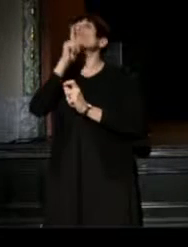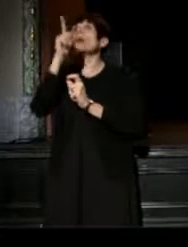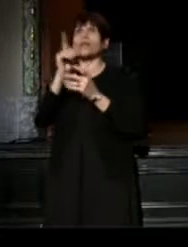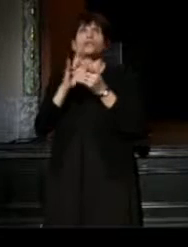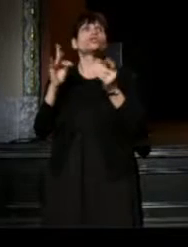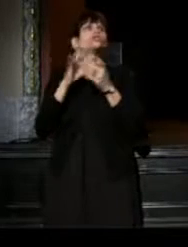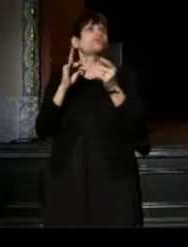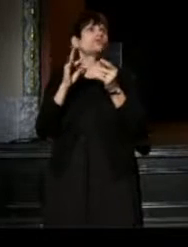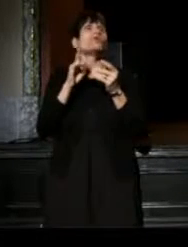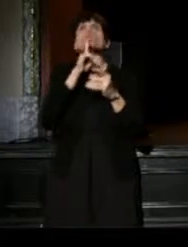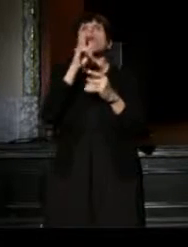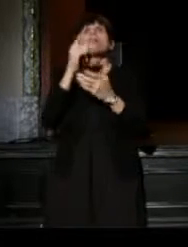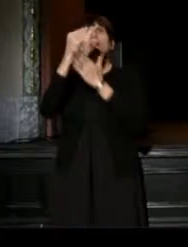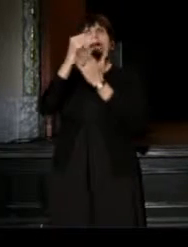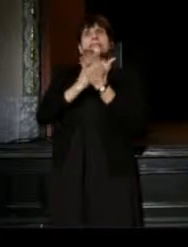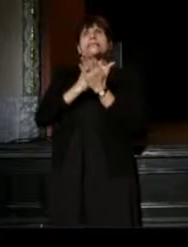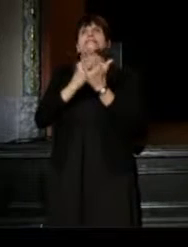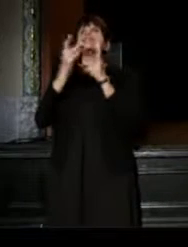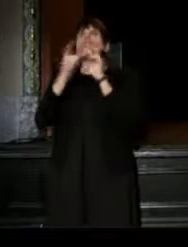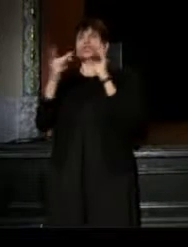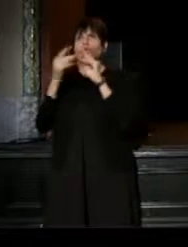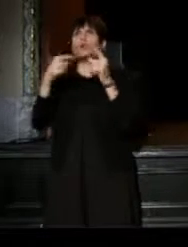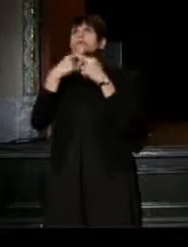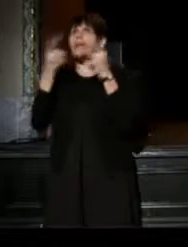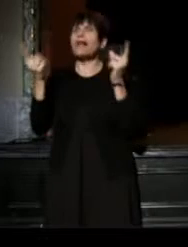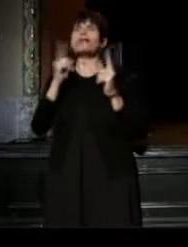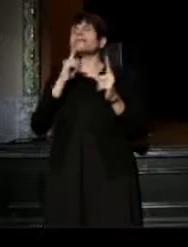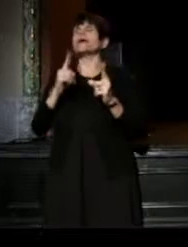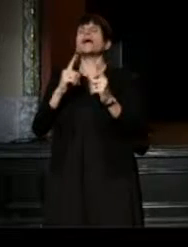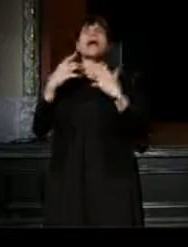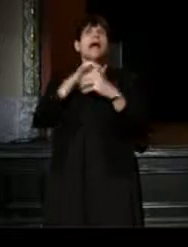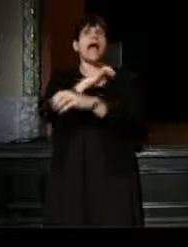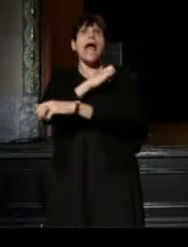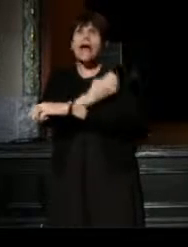as was my session with the ball of energy and wisdom that is Paula Vogel.